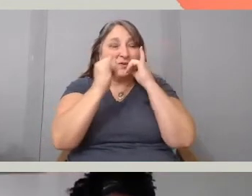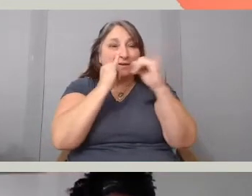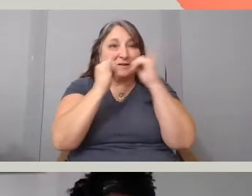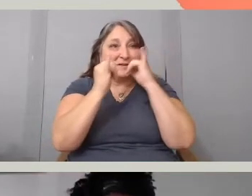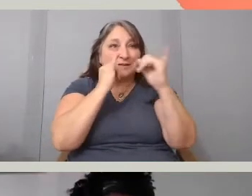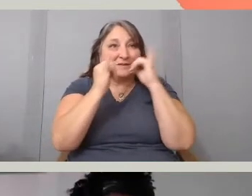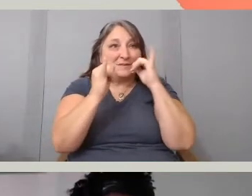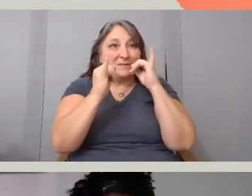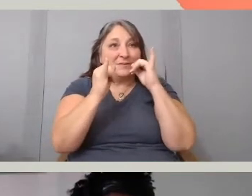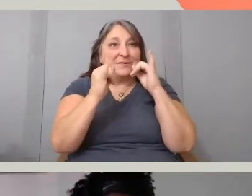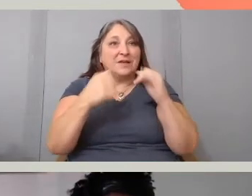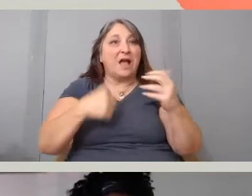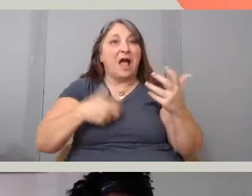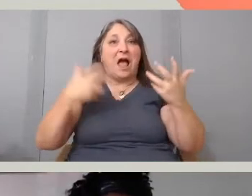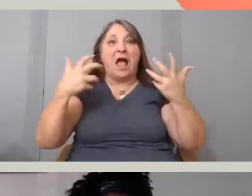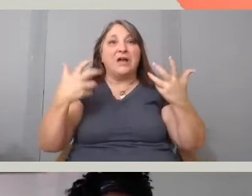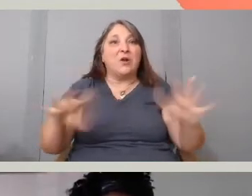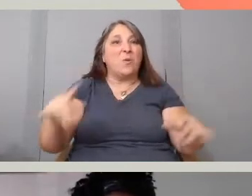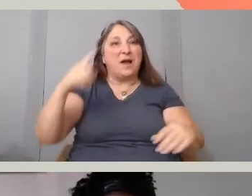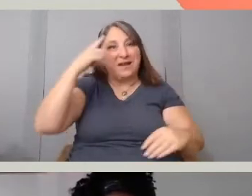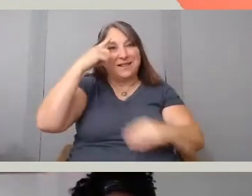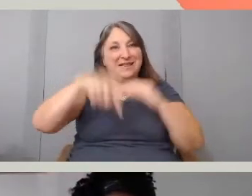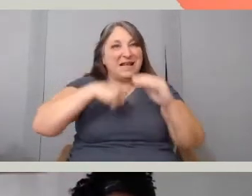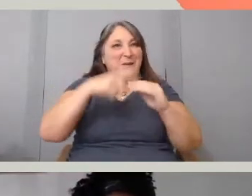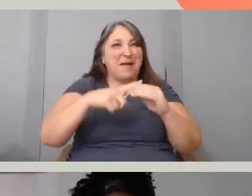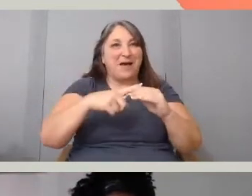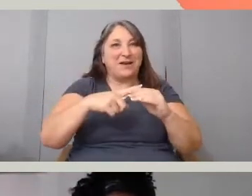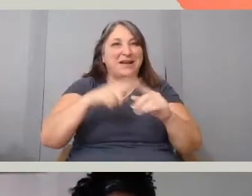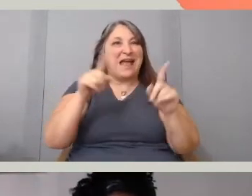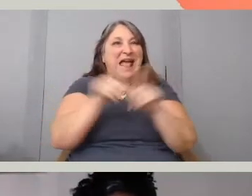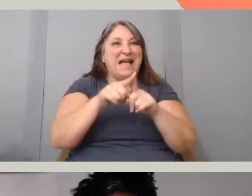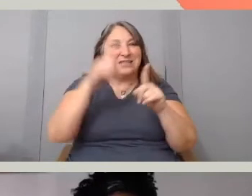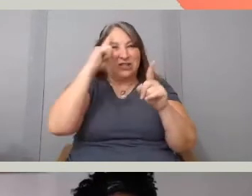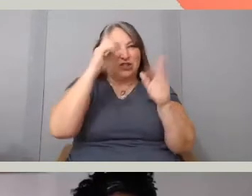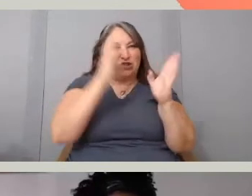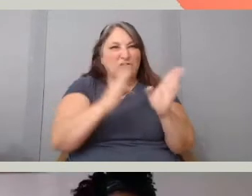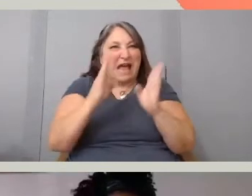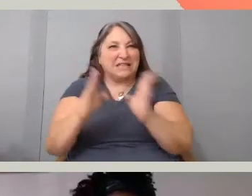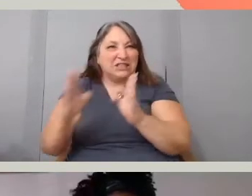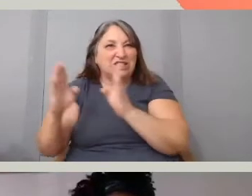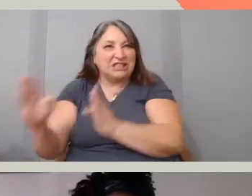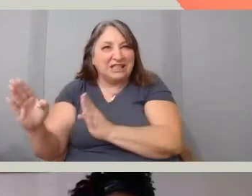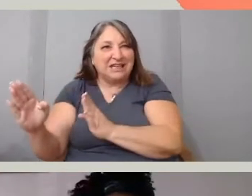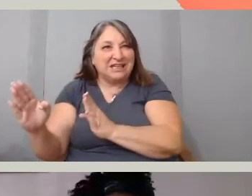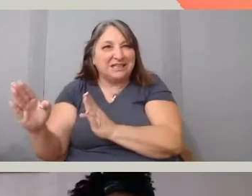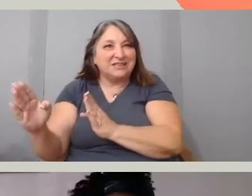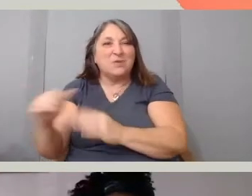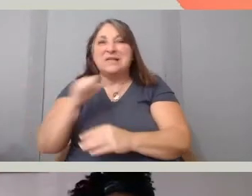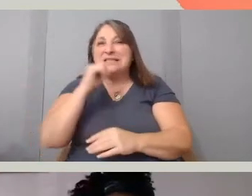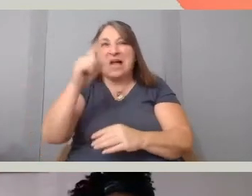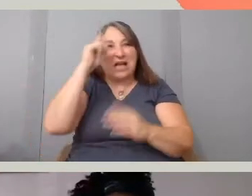I don't wanna think about it as a matter of strategy, right? So it's not a matter of strategy for me